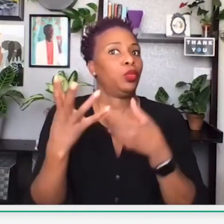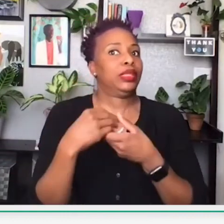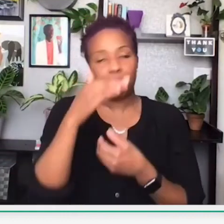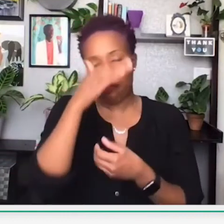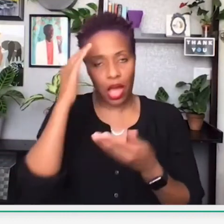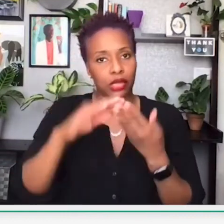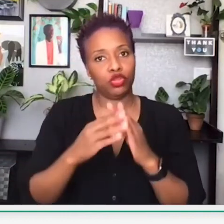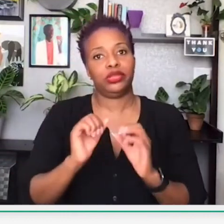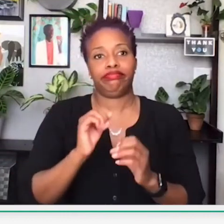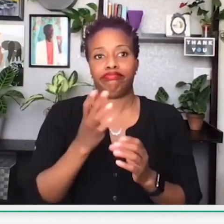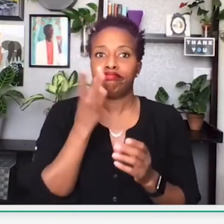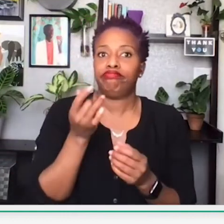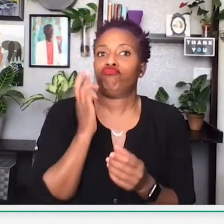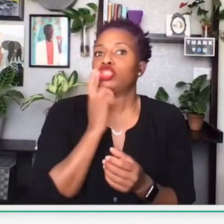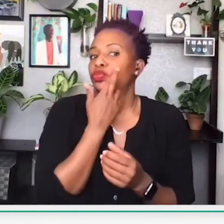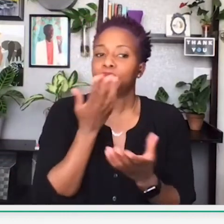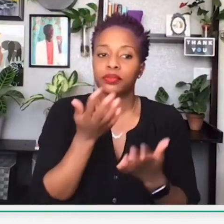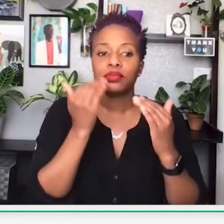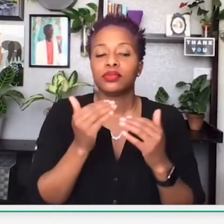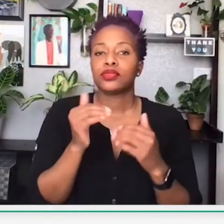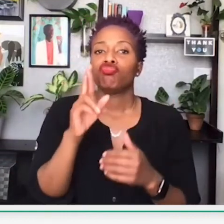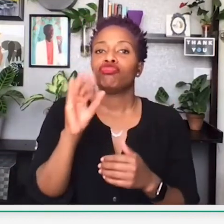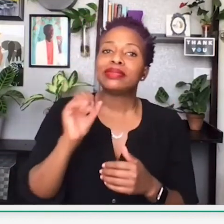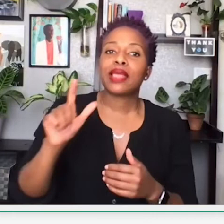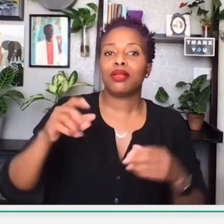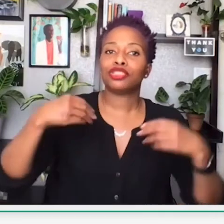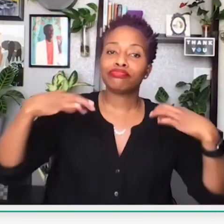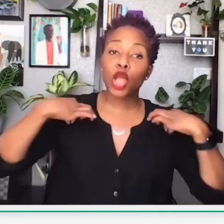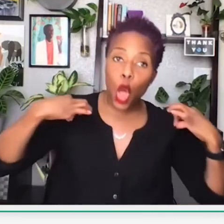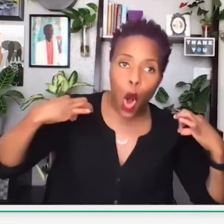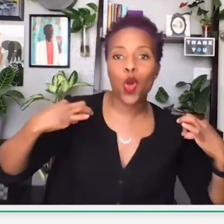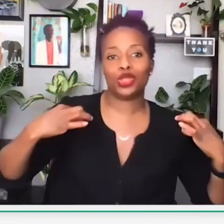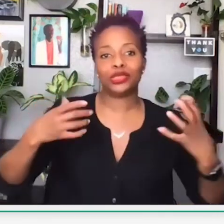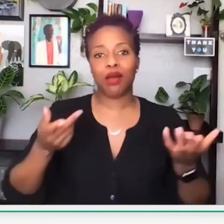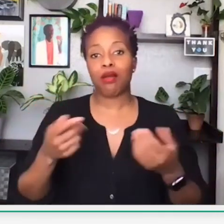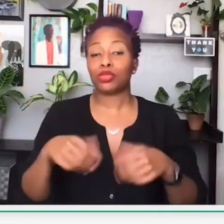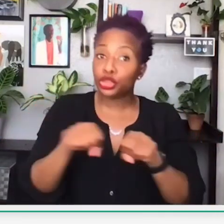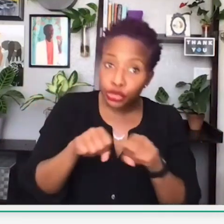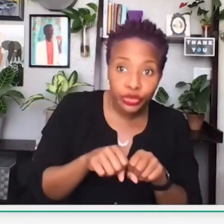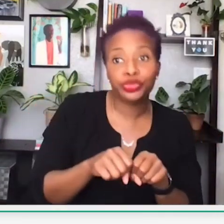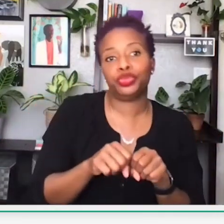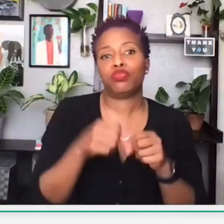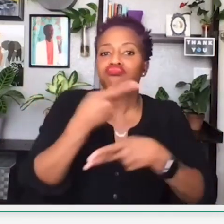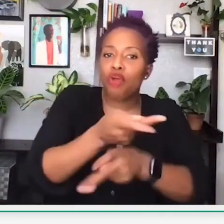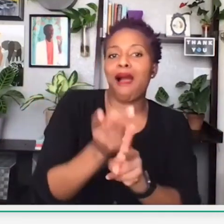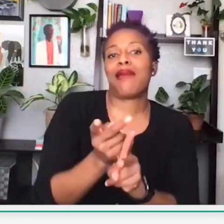health, beauty, and fitness services; food and restaurant; and retail.